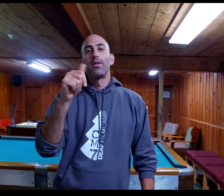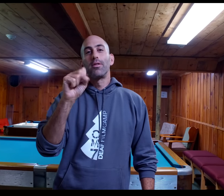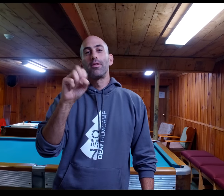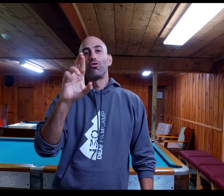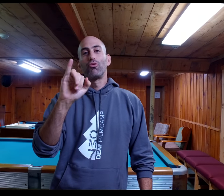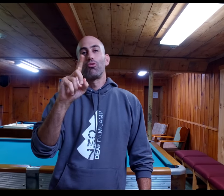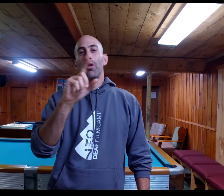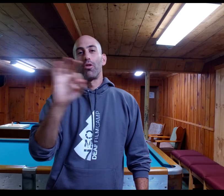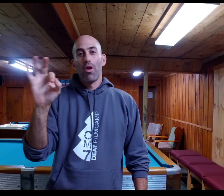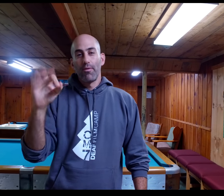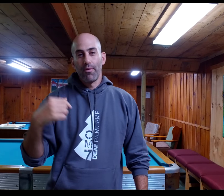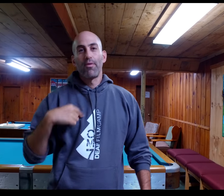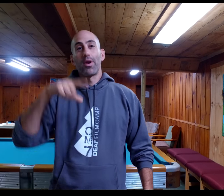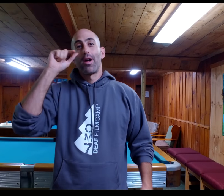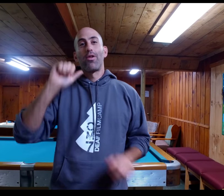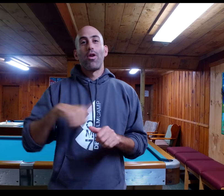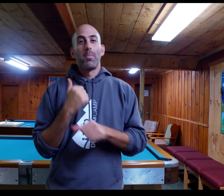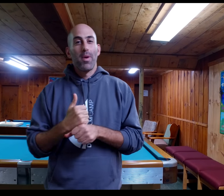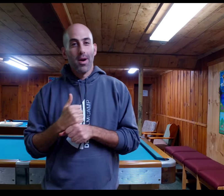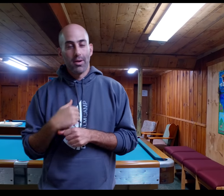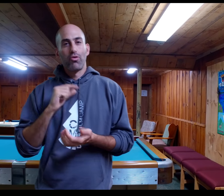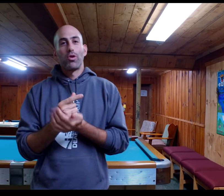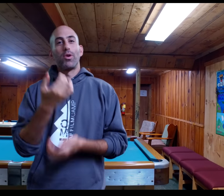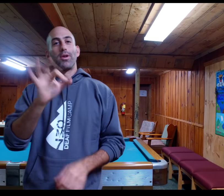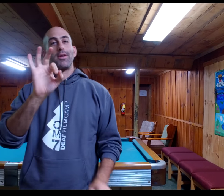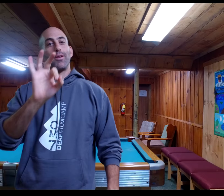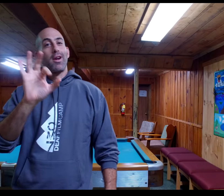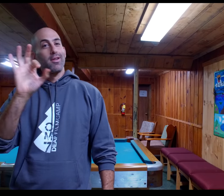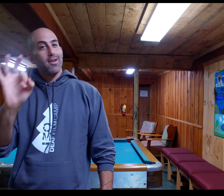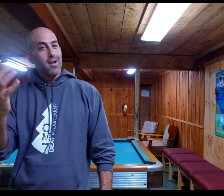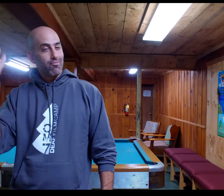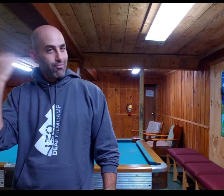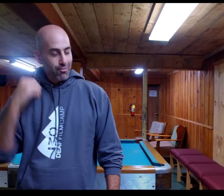Hi, I’m Douglas Ridloff. I am a Gallaudet alumnus who graduated in 1999.